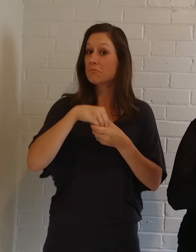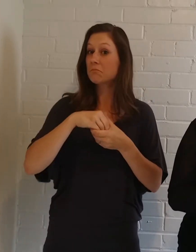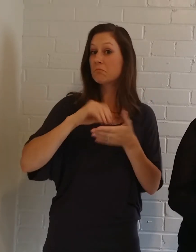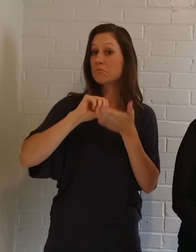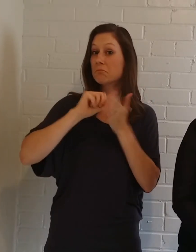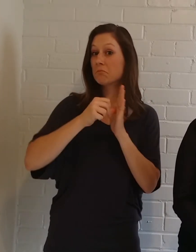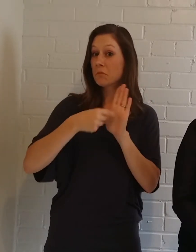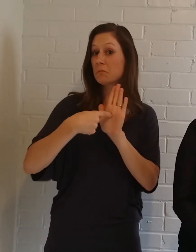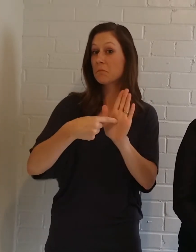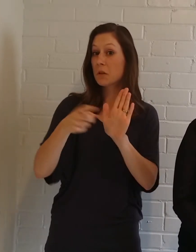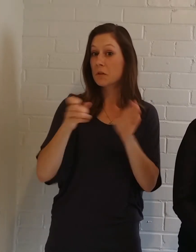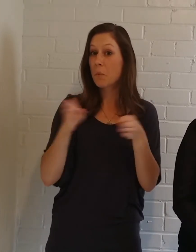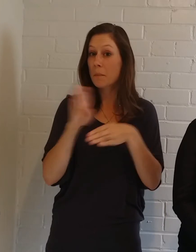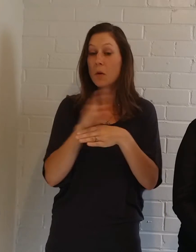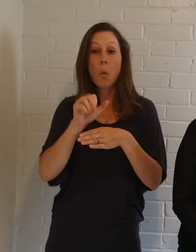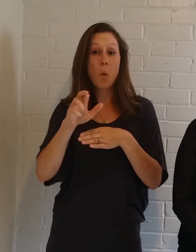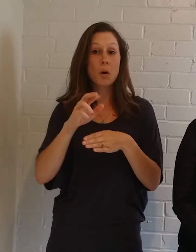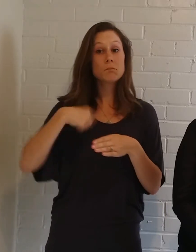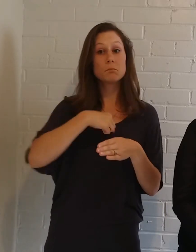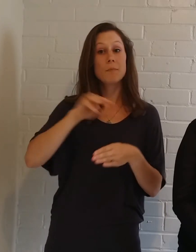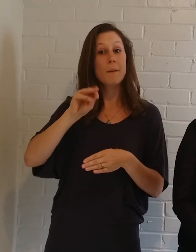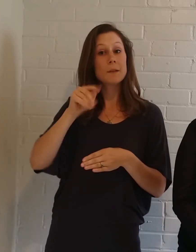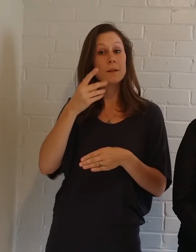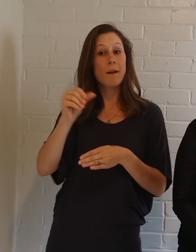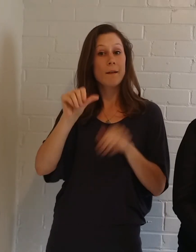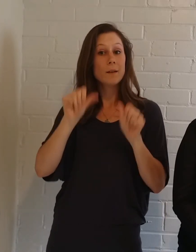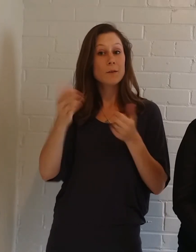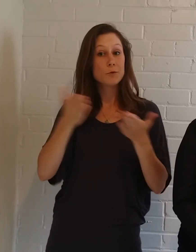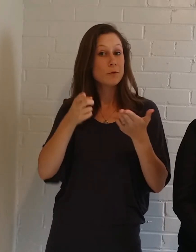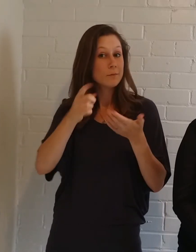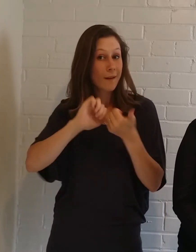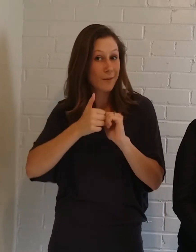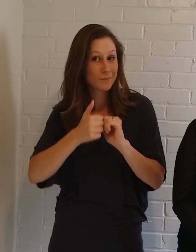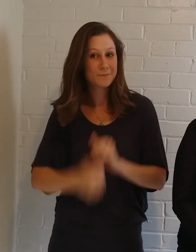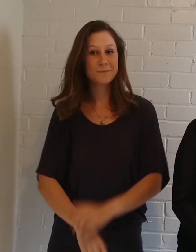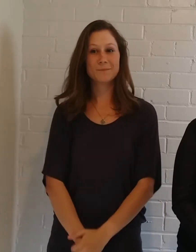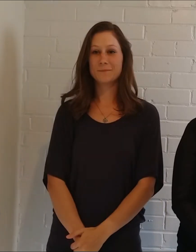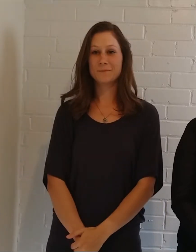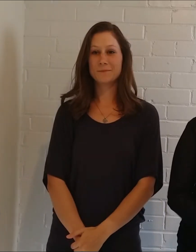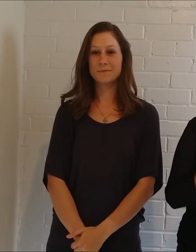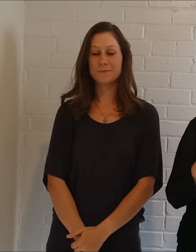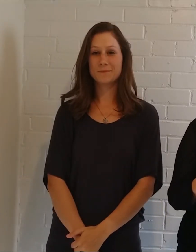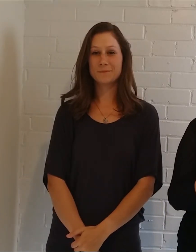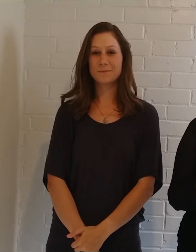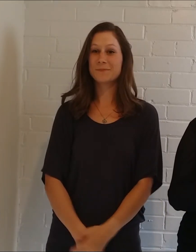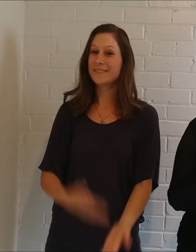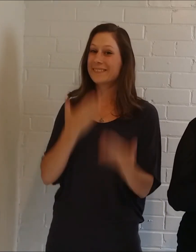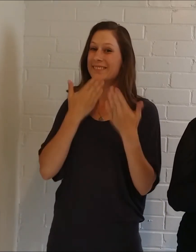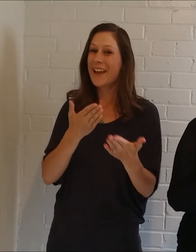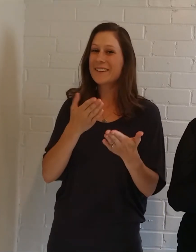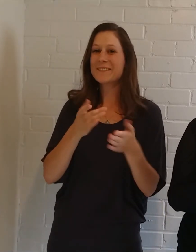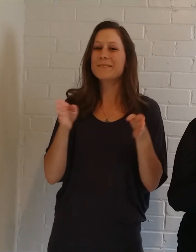like to know how MT&A can serve you. Thank you for your support of small businesses,